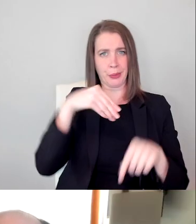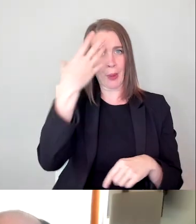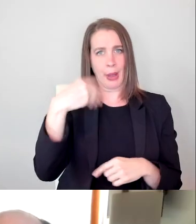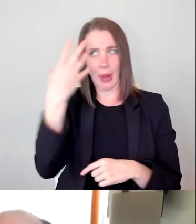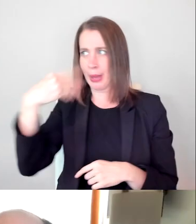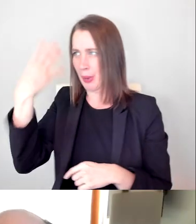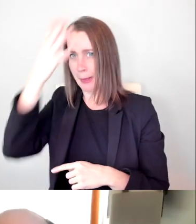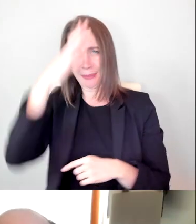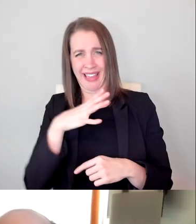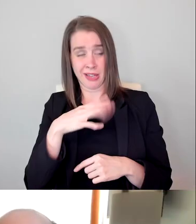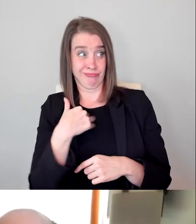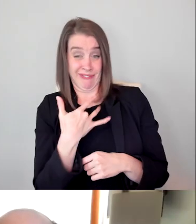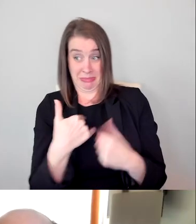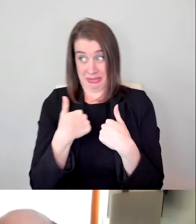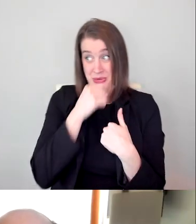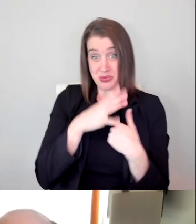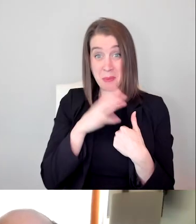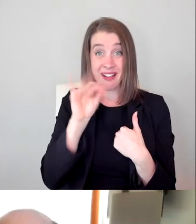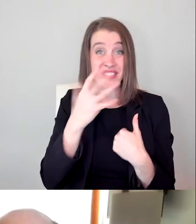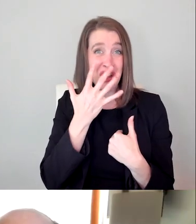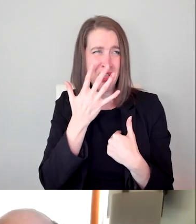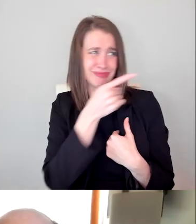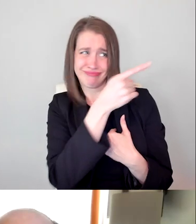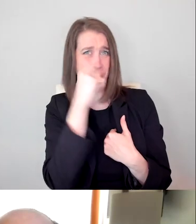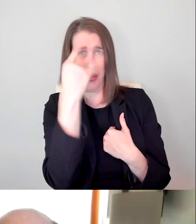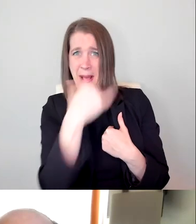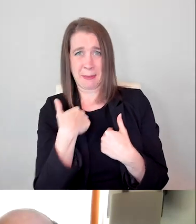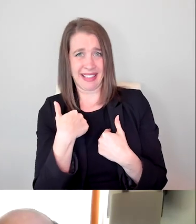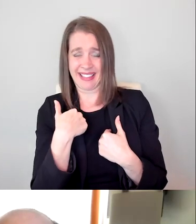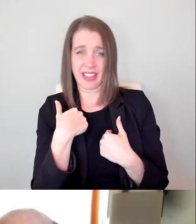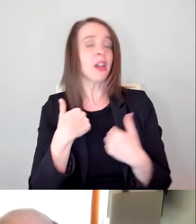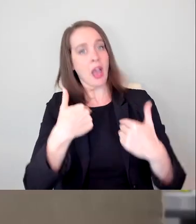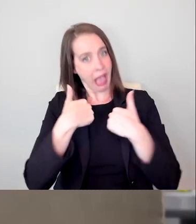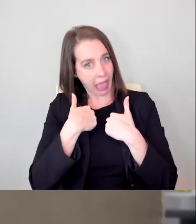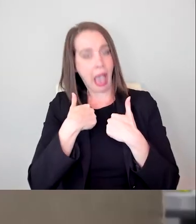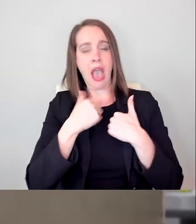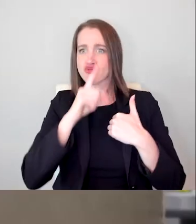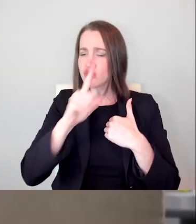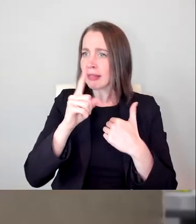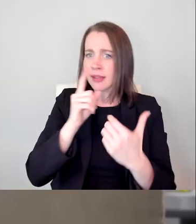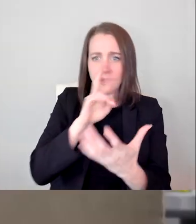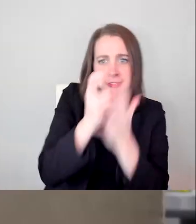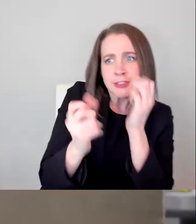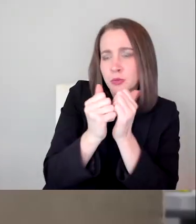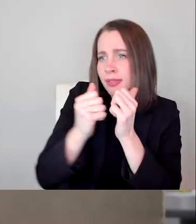as a woman of color, or someone you know who works in the intersectionality of the community. I think that the images that we are seeing